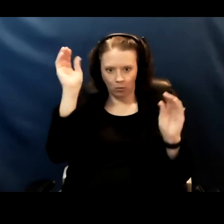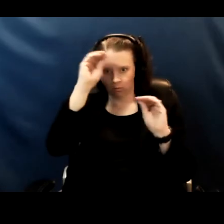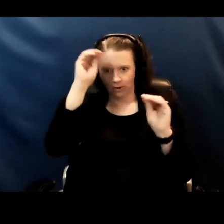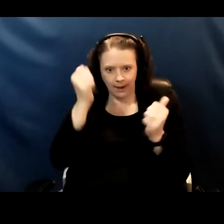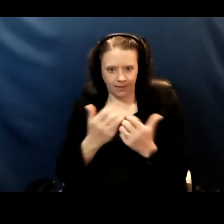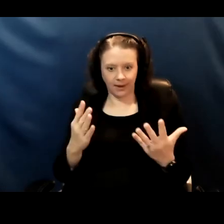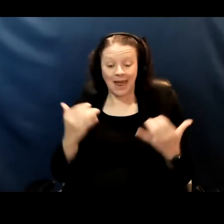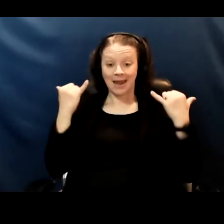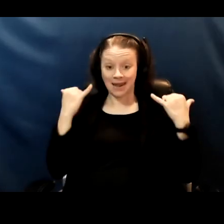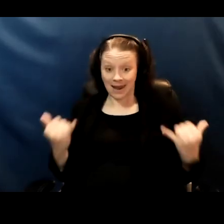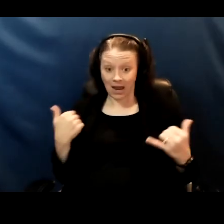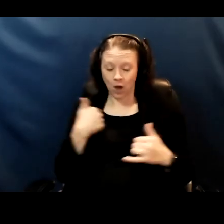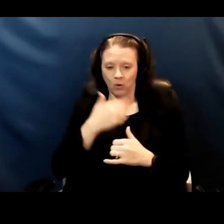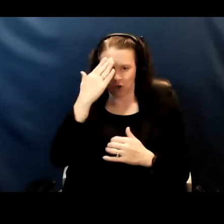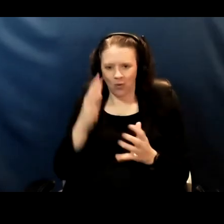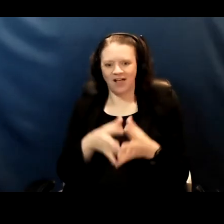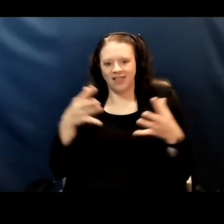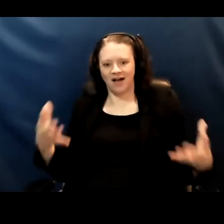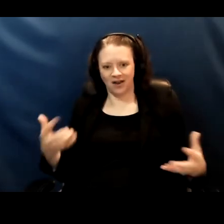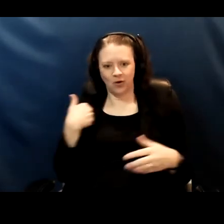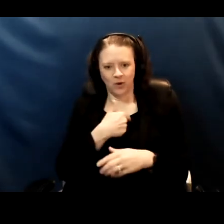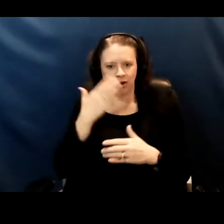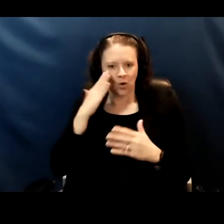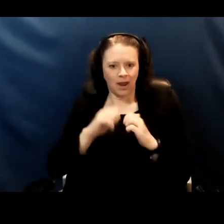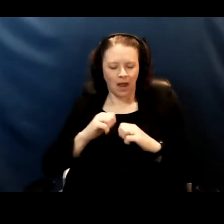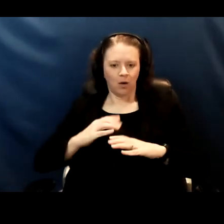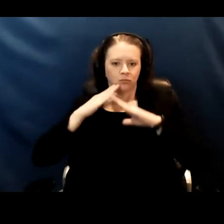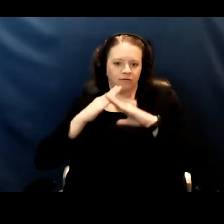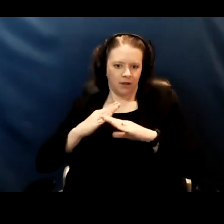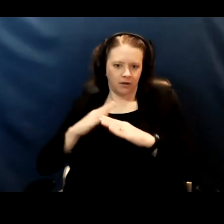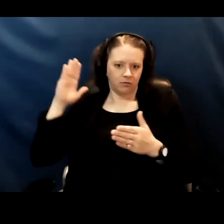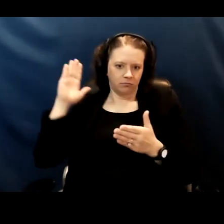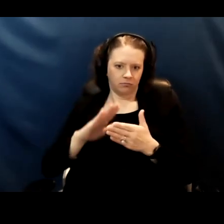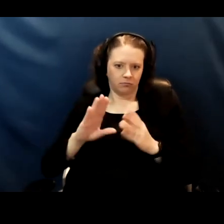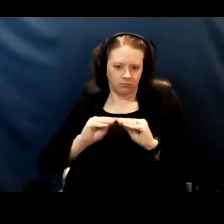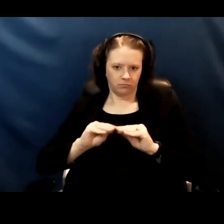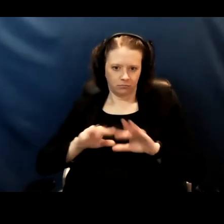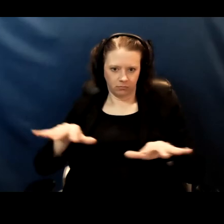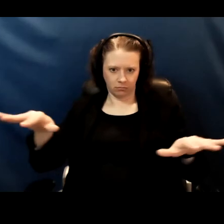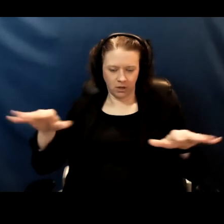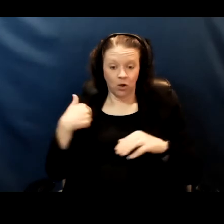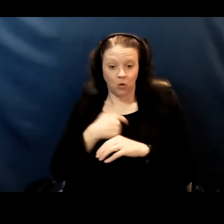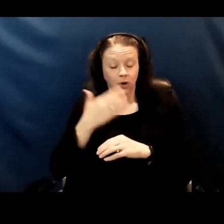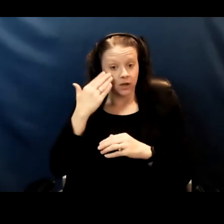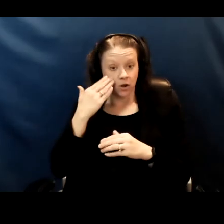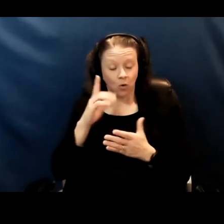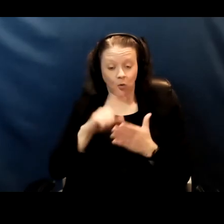now we know how to keep transmission down, we know what risk is posed by the virus